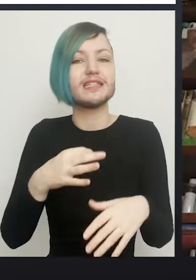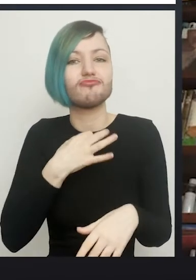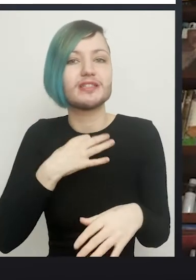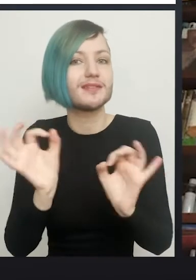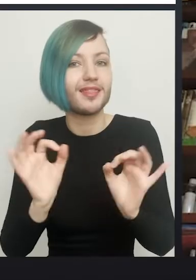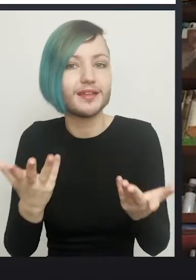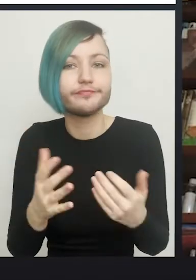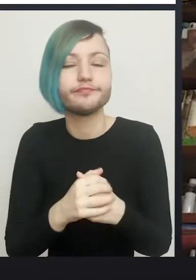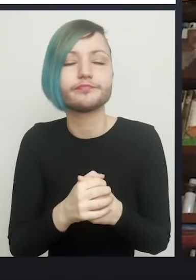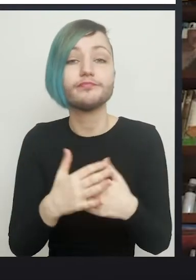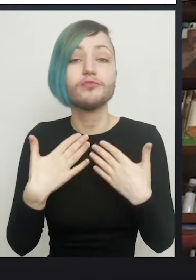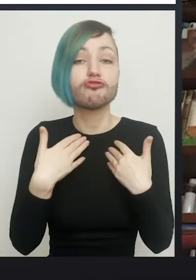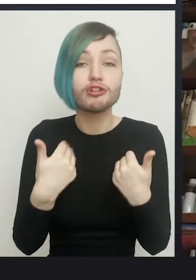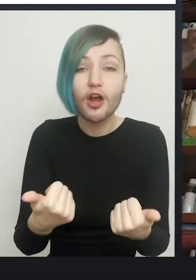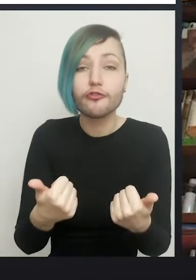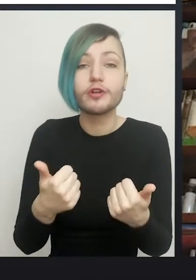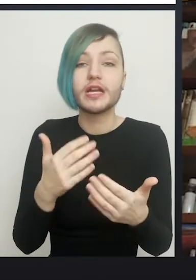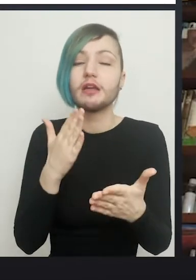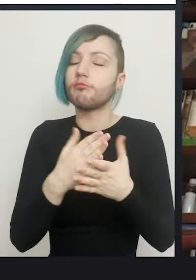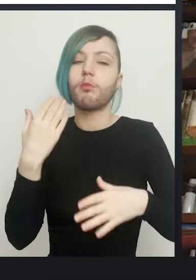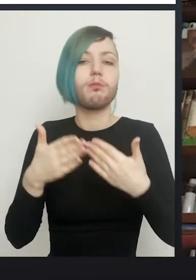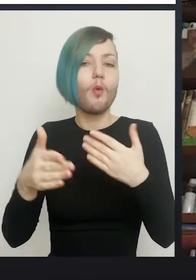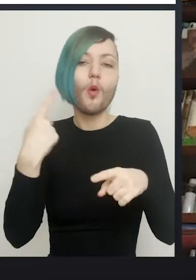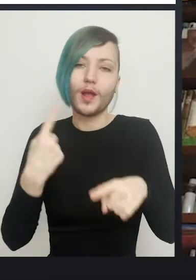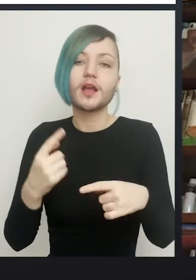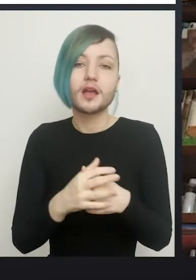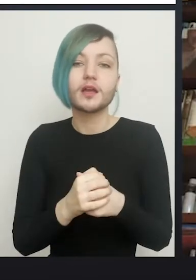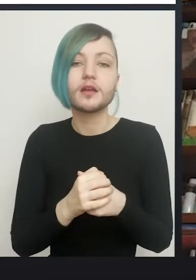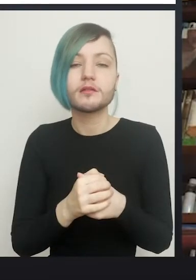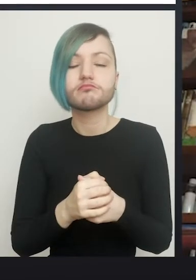Recovery from the operation is also a lot quicker. Patients are usually back about